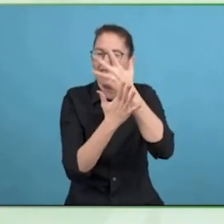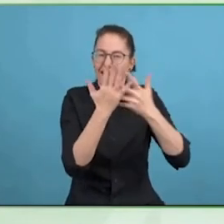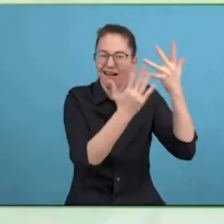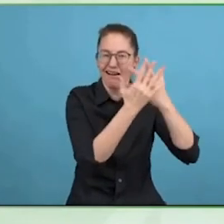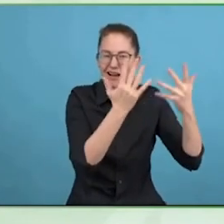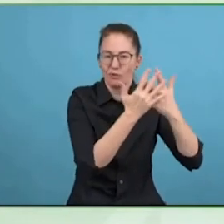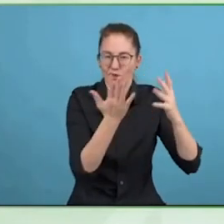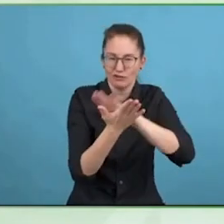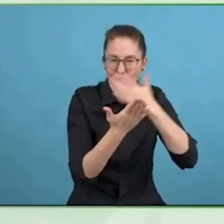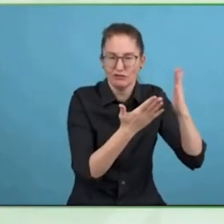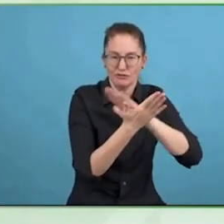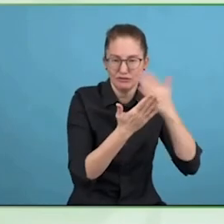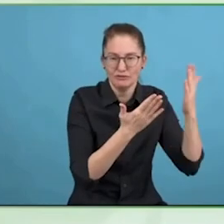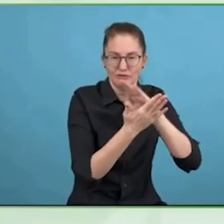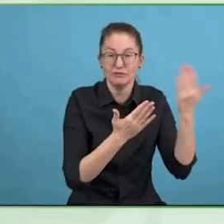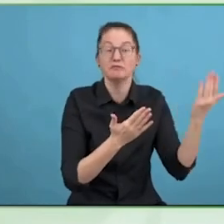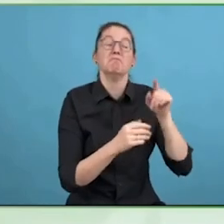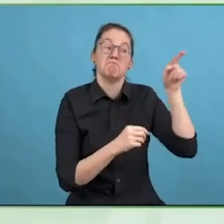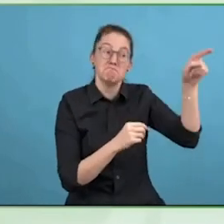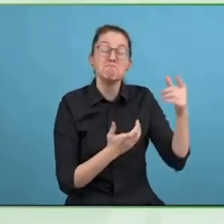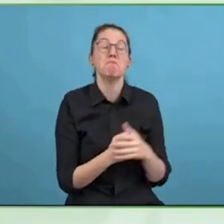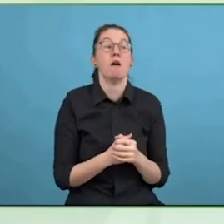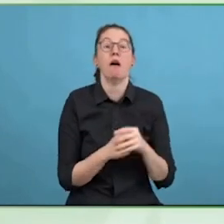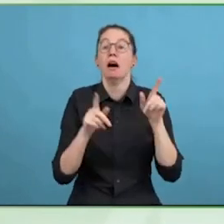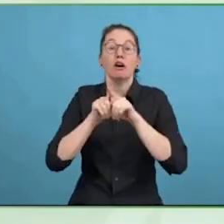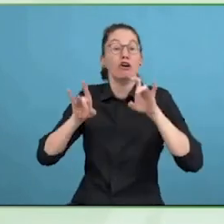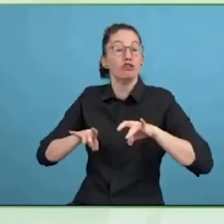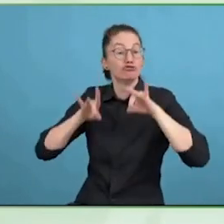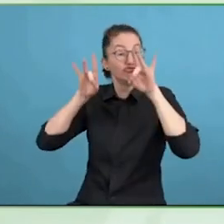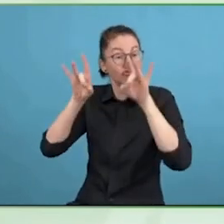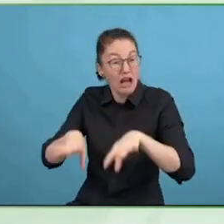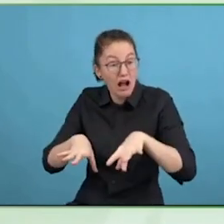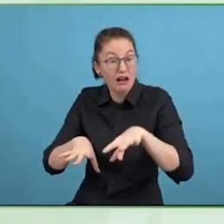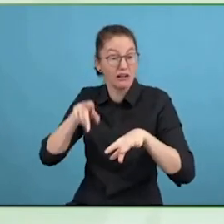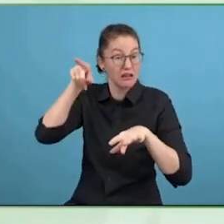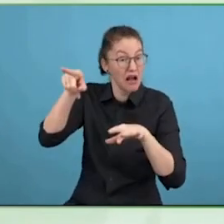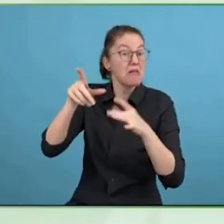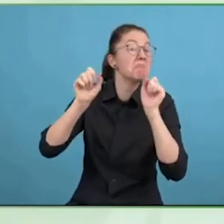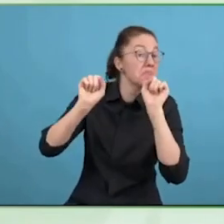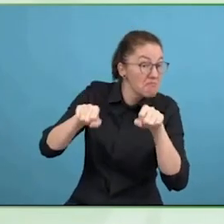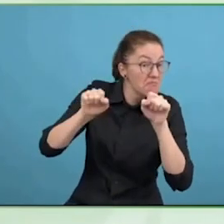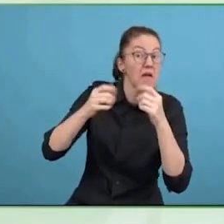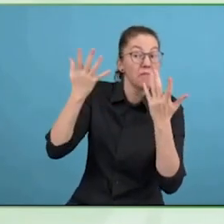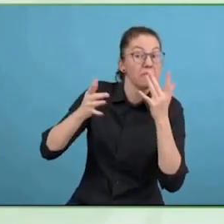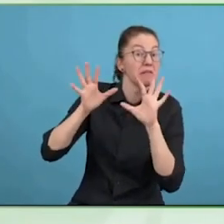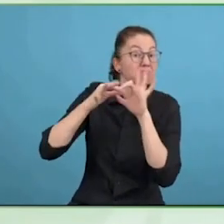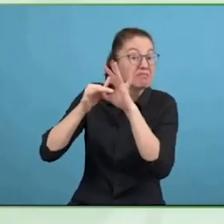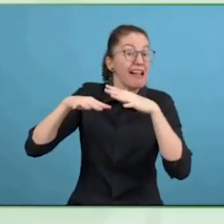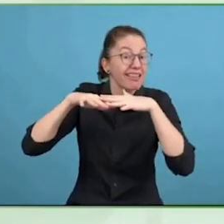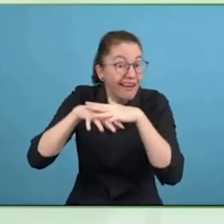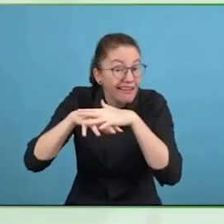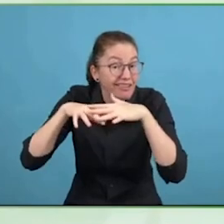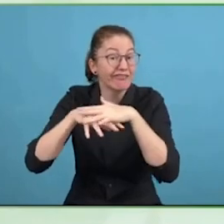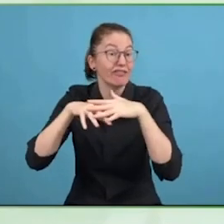mission and the cause, growing the accessibility community, so I think that is a tricky place sometimes.